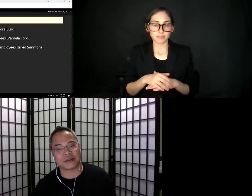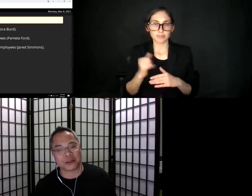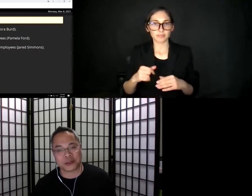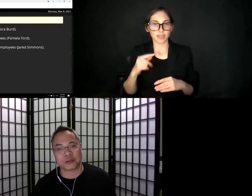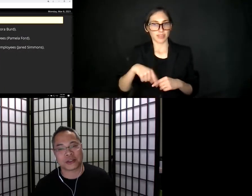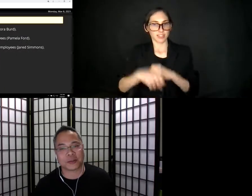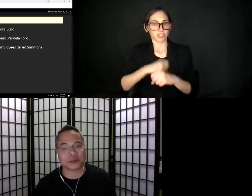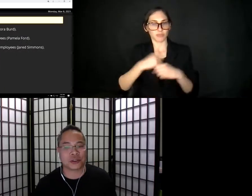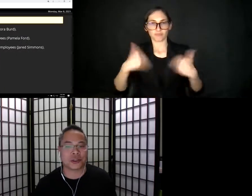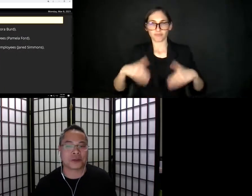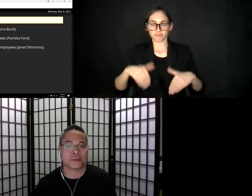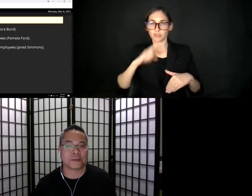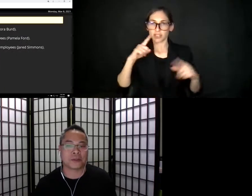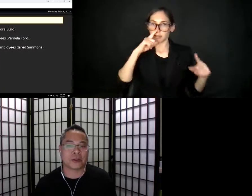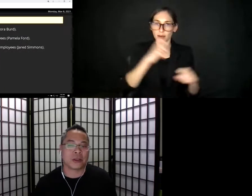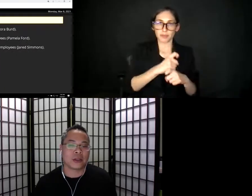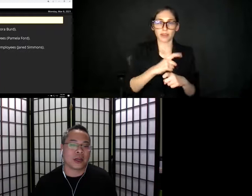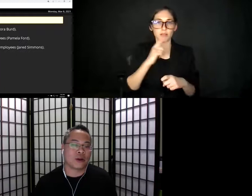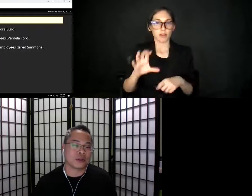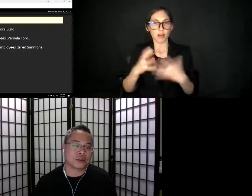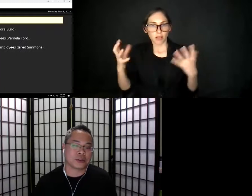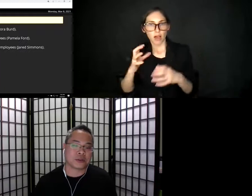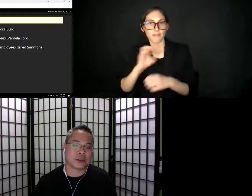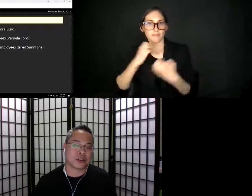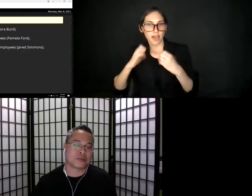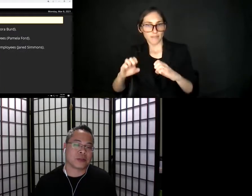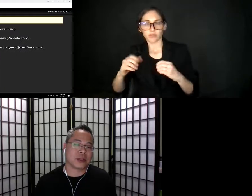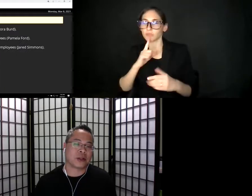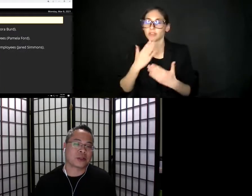and I expressed that appreciation. I also want to express acknowledgment